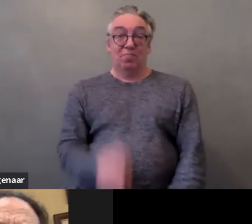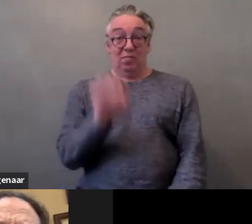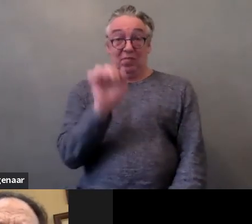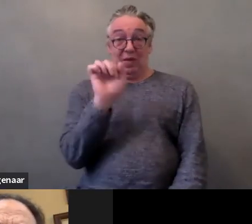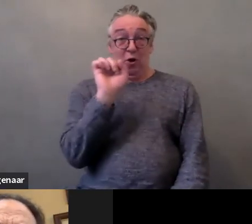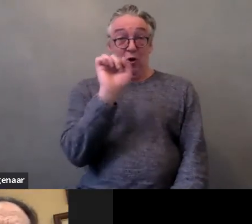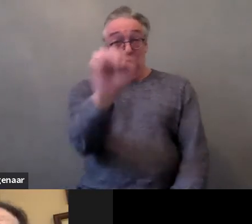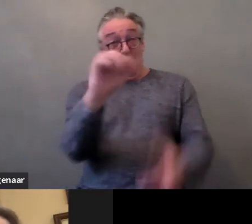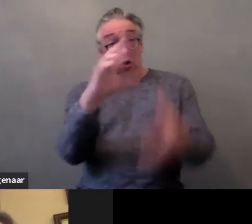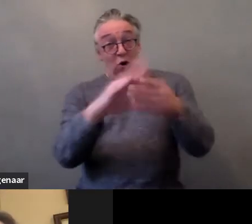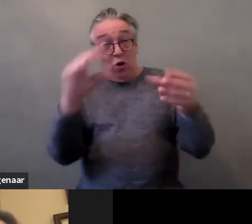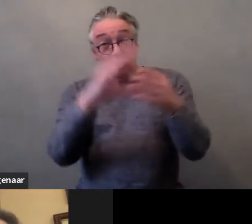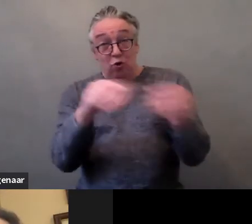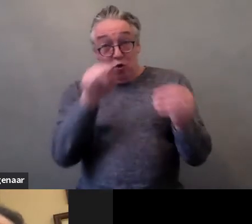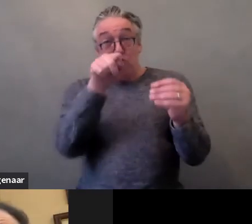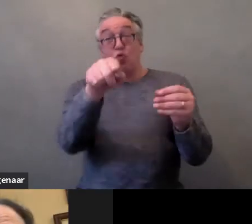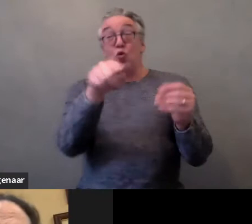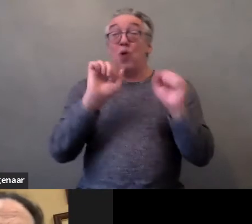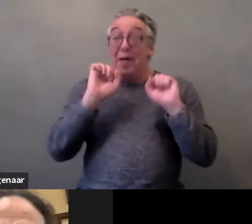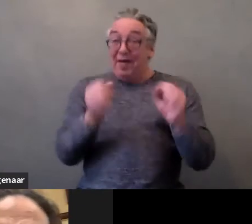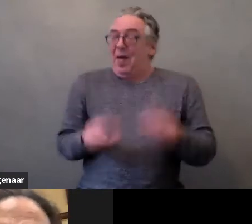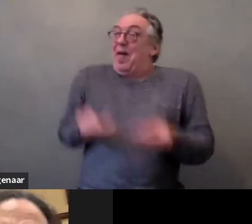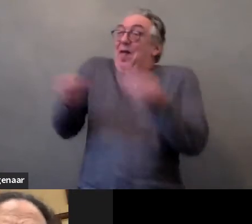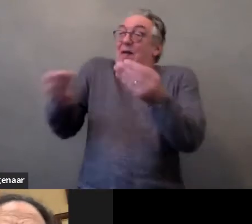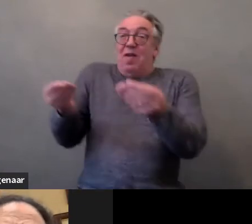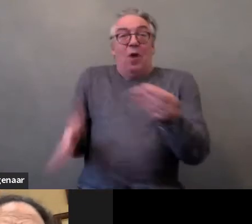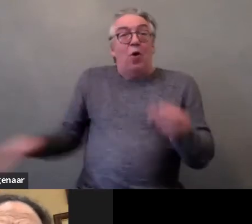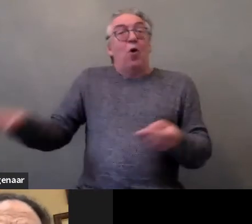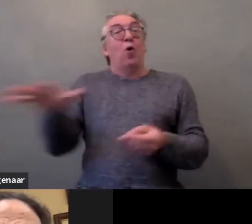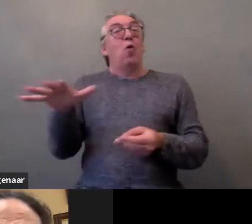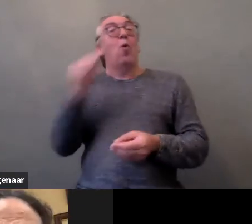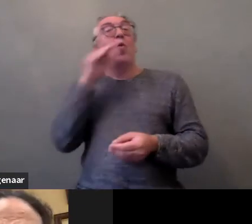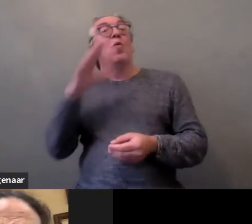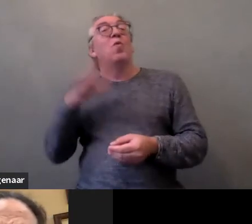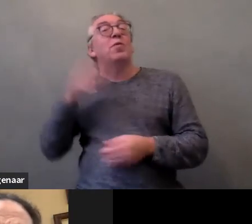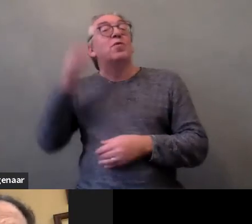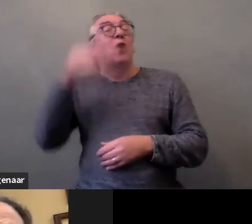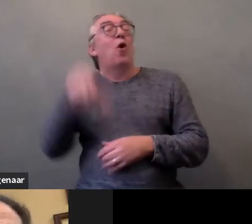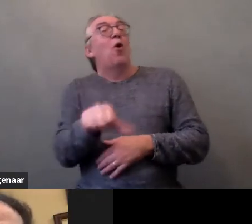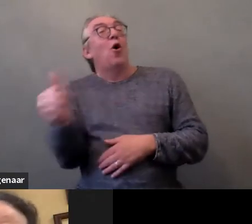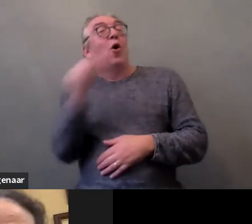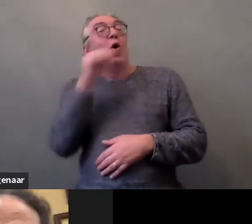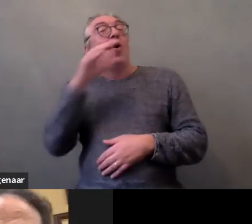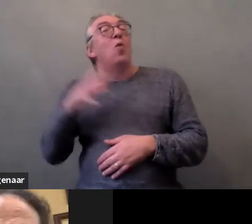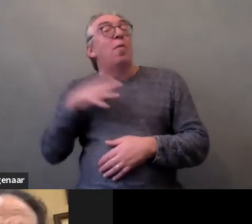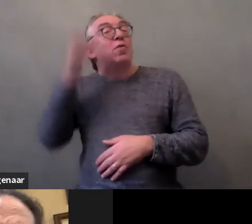you can also motivate the participation of women with intellectual disabilities,